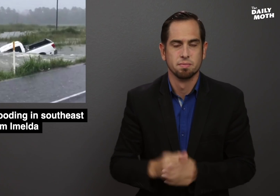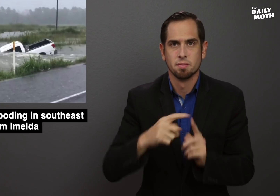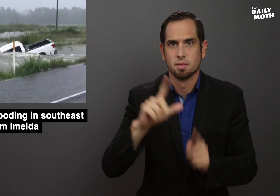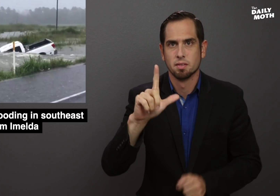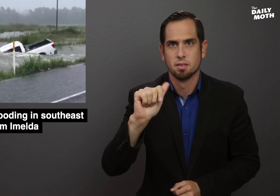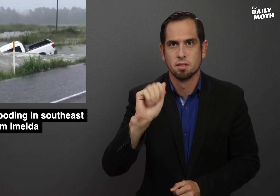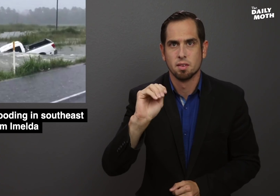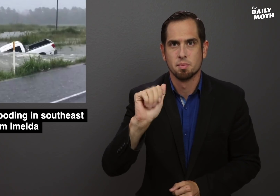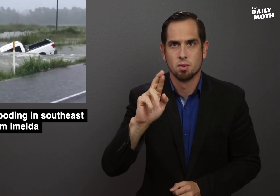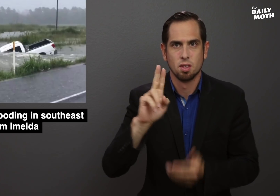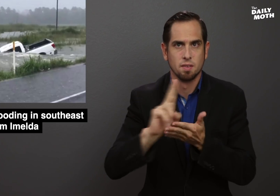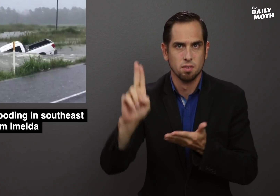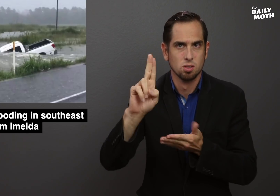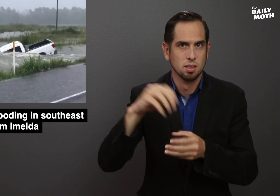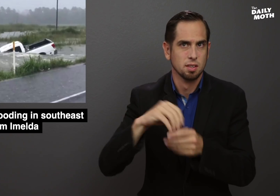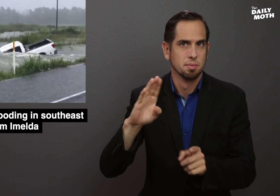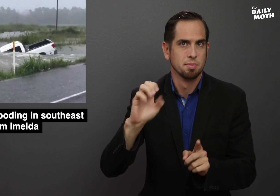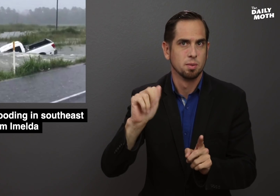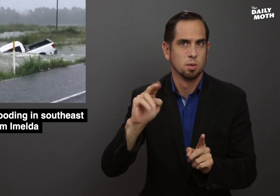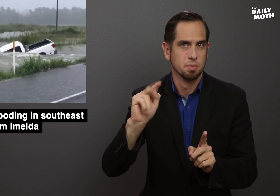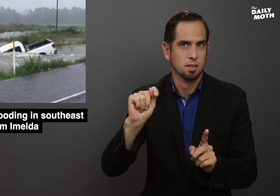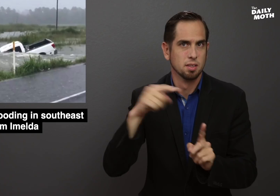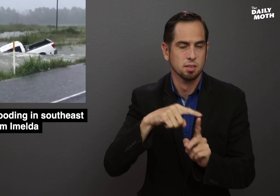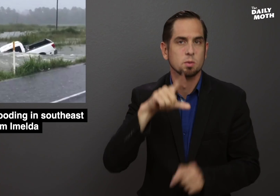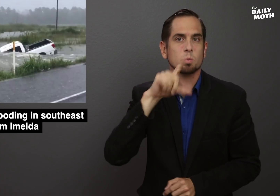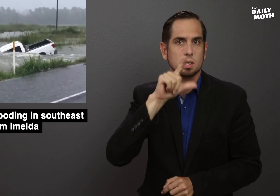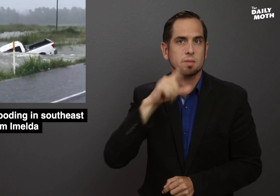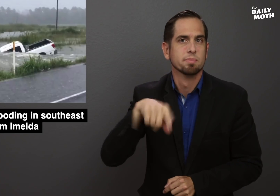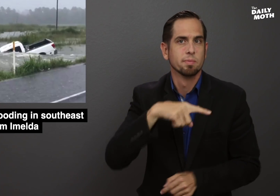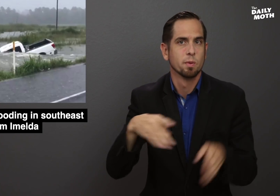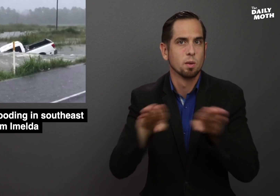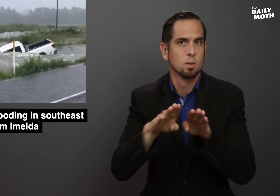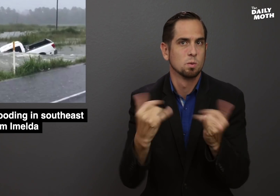Lamar University in Beamount tweeted that they are closed